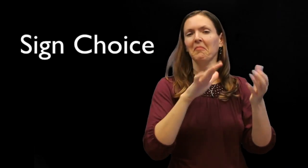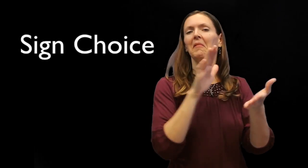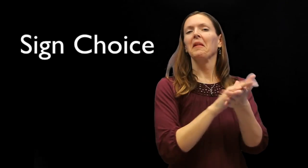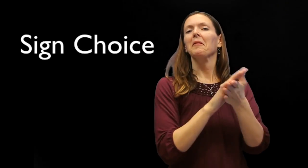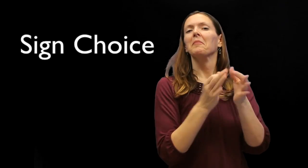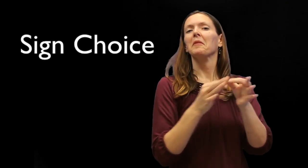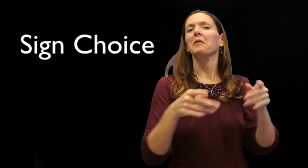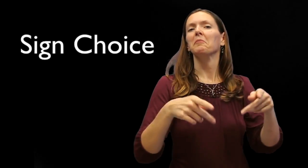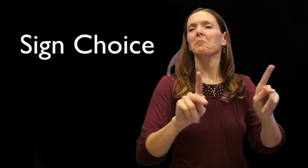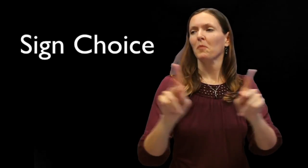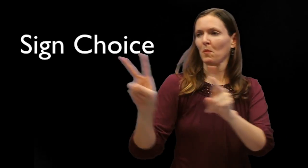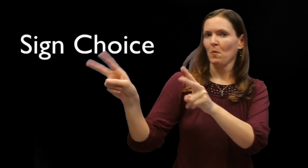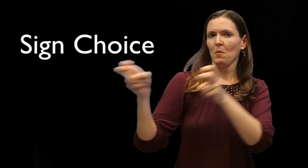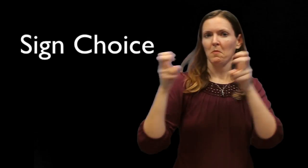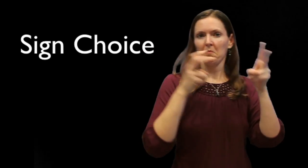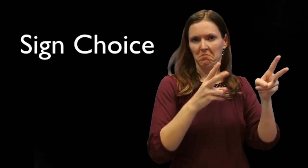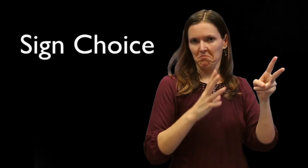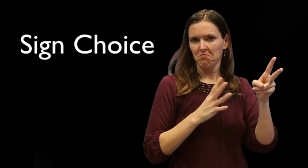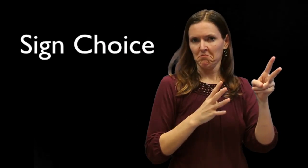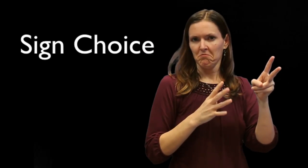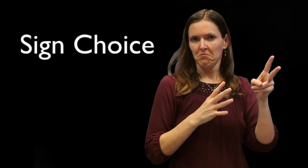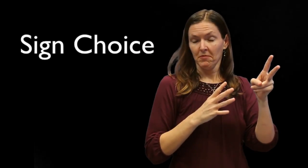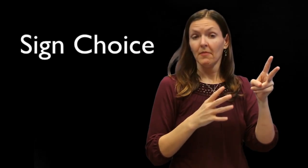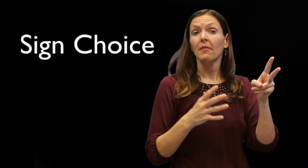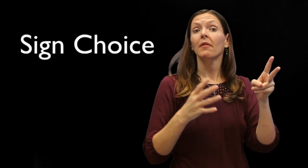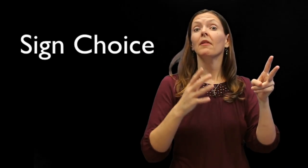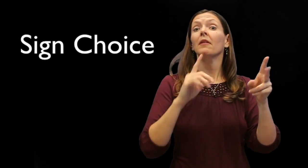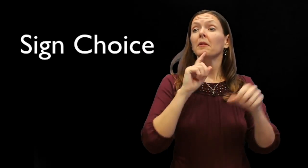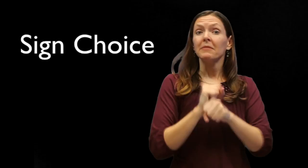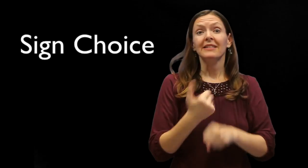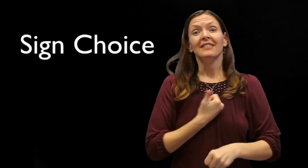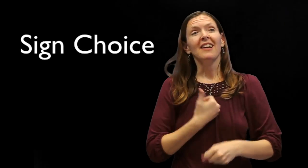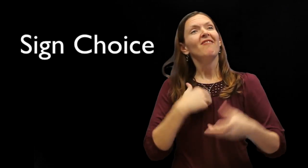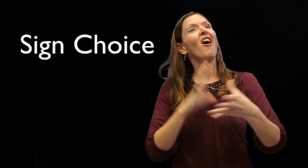That's apparently when casual sign choices are allowed in academic discourse.